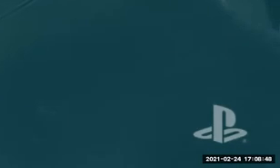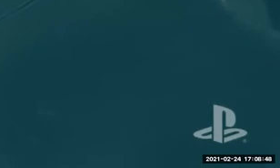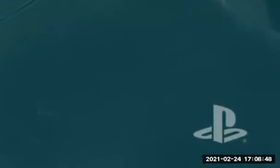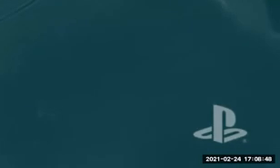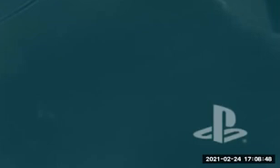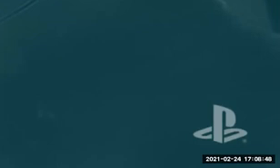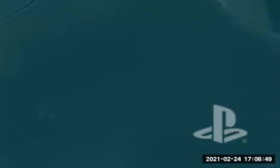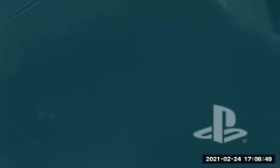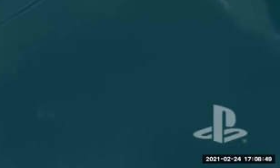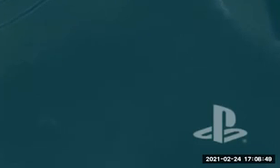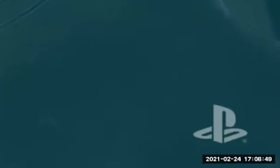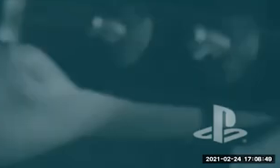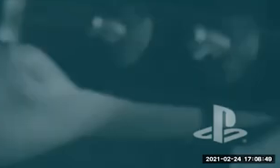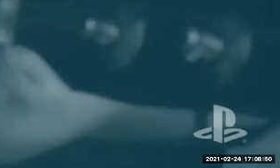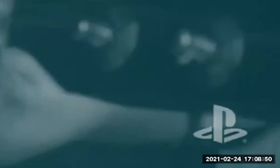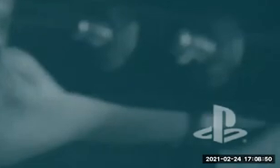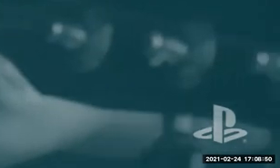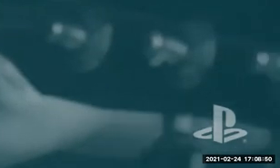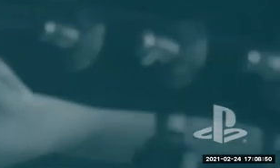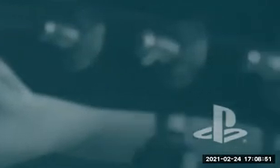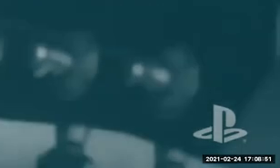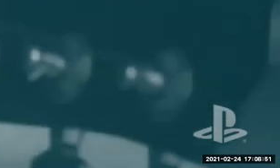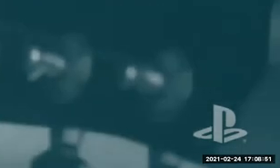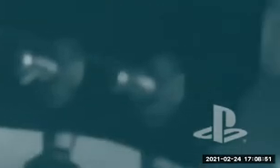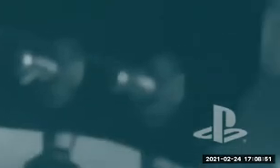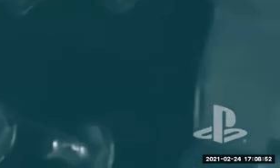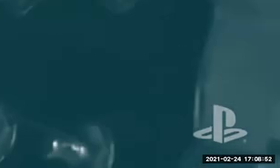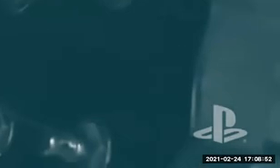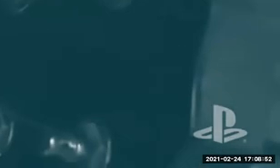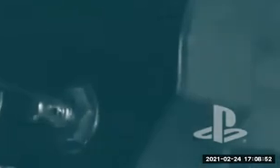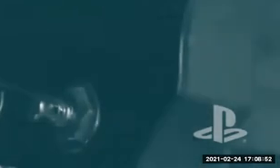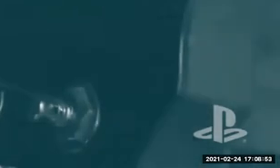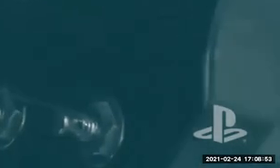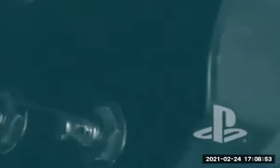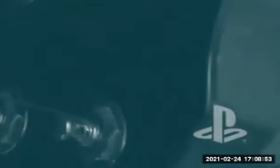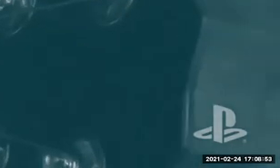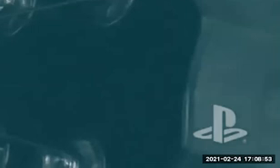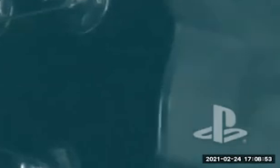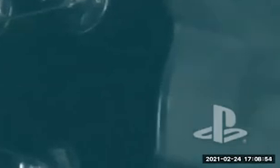fences, but stay within the design goals of my game and the constraints of my story and respect